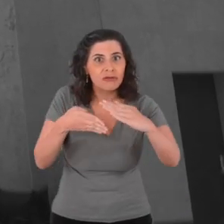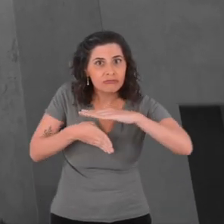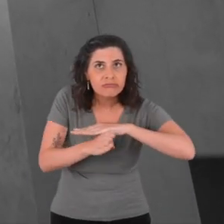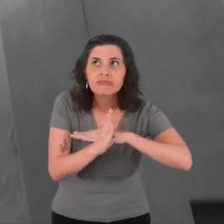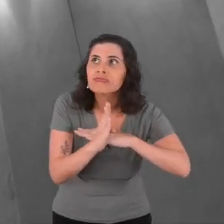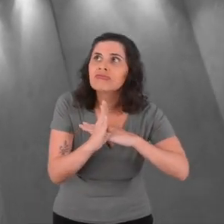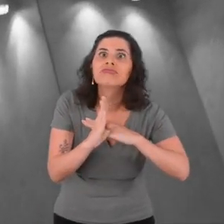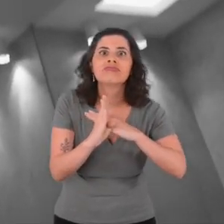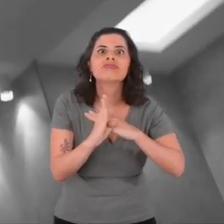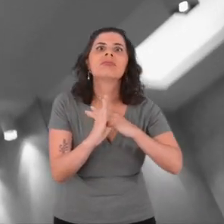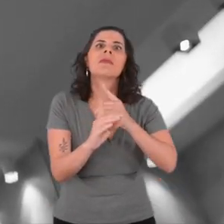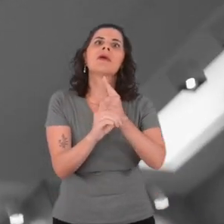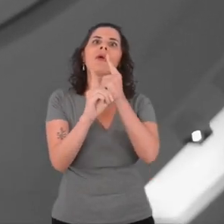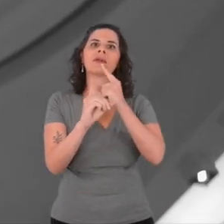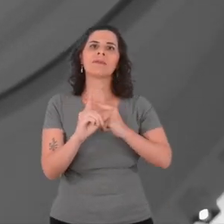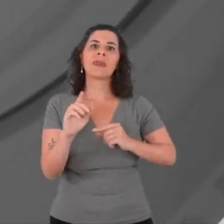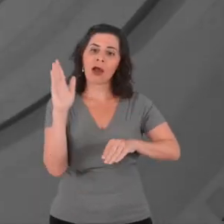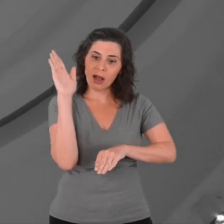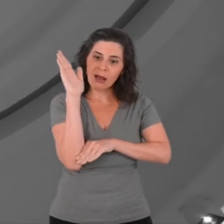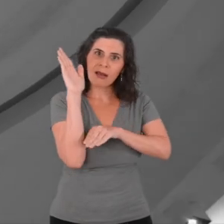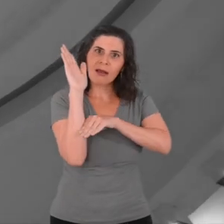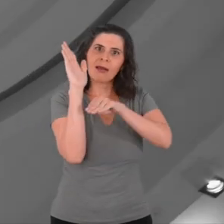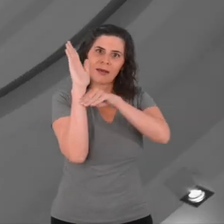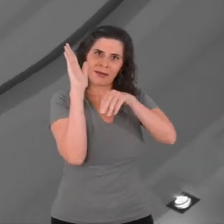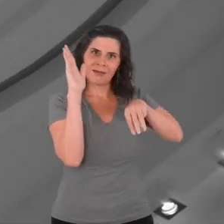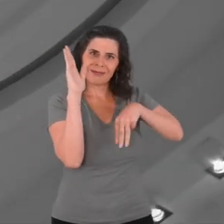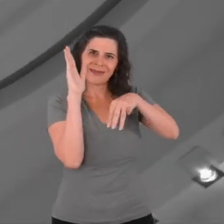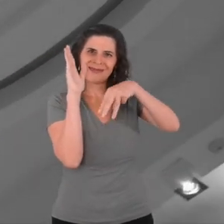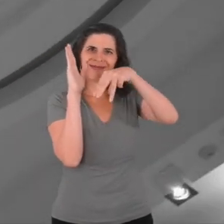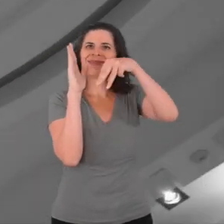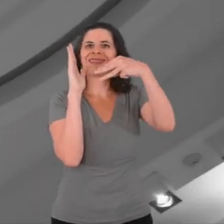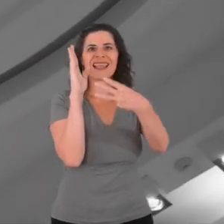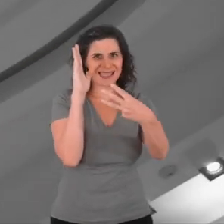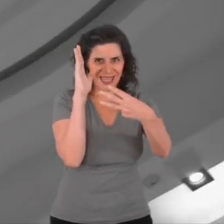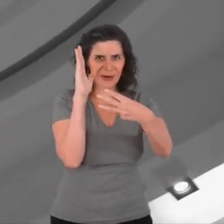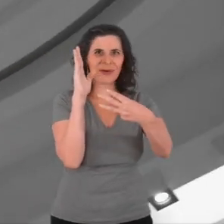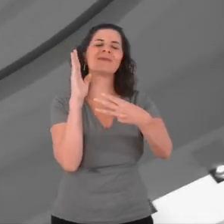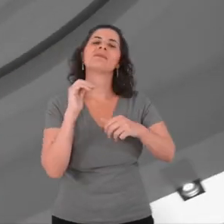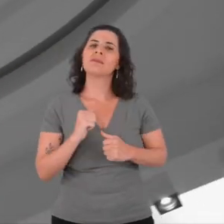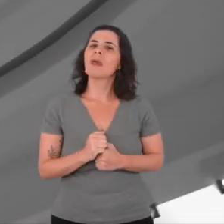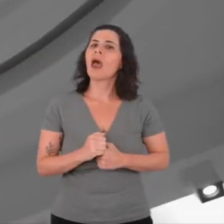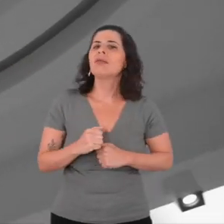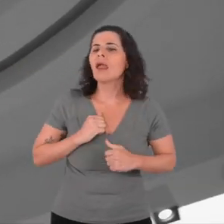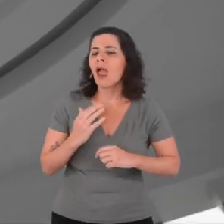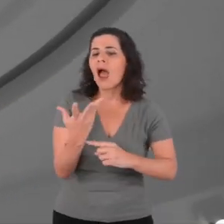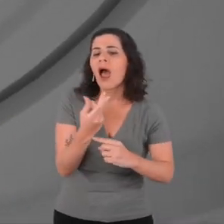We are now going up to the third floor to know the exhibition that is being released today.